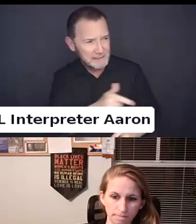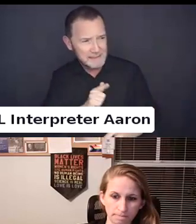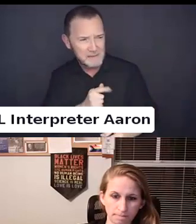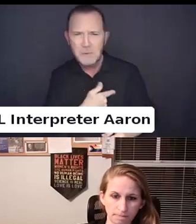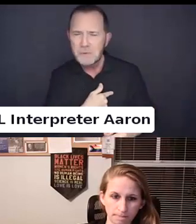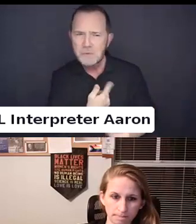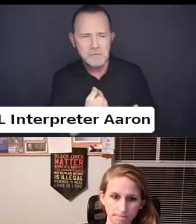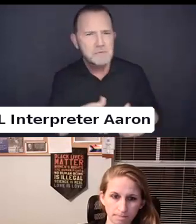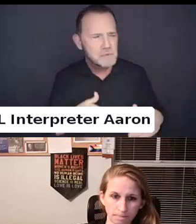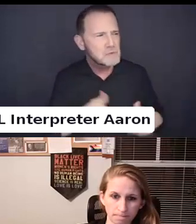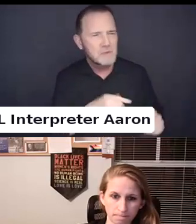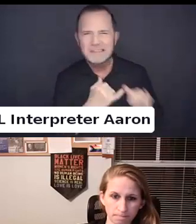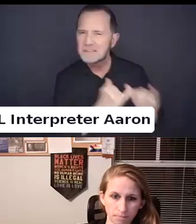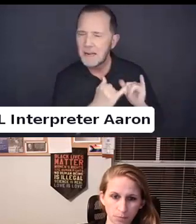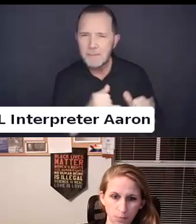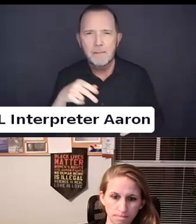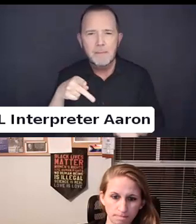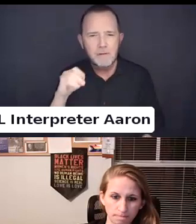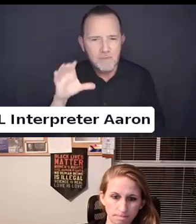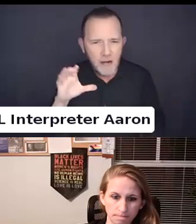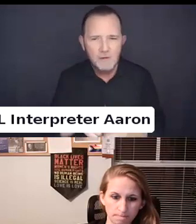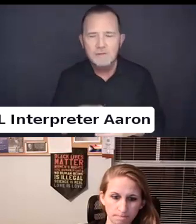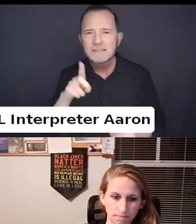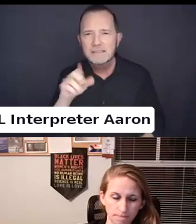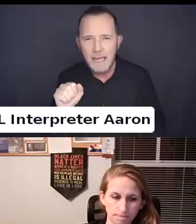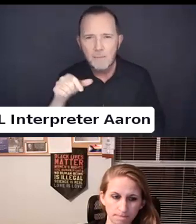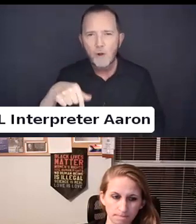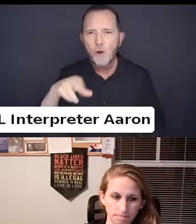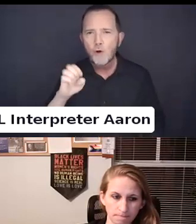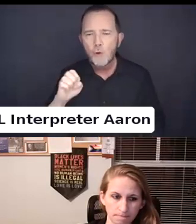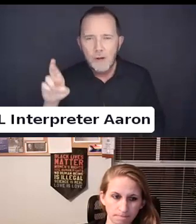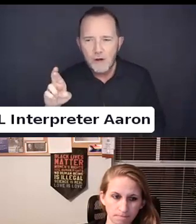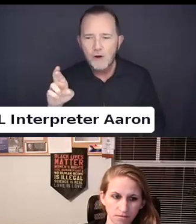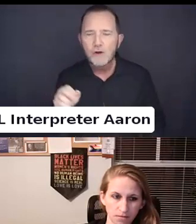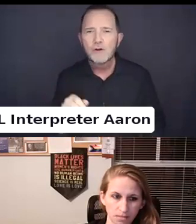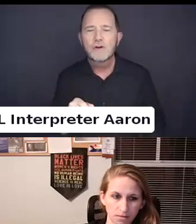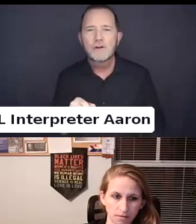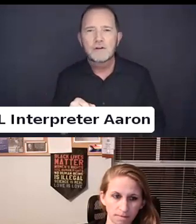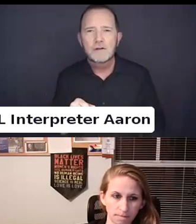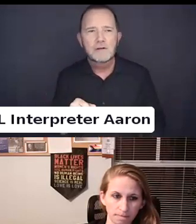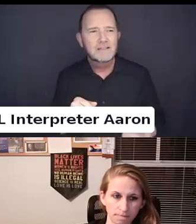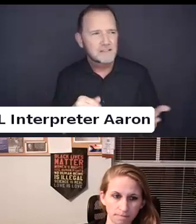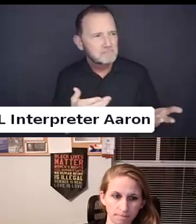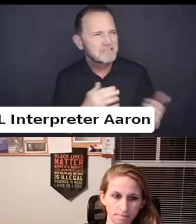disabled who are? Or who are really passionate about working in this space.